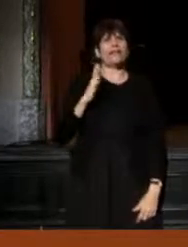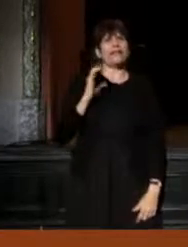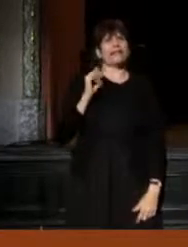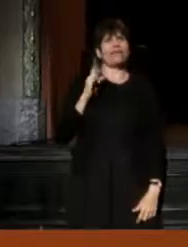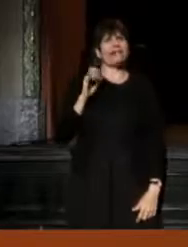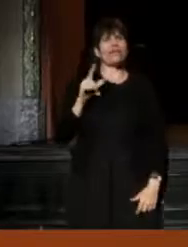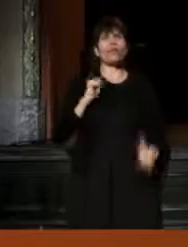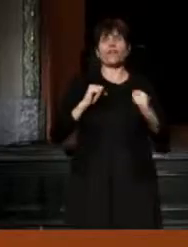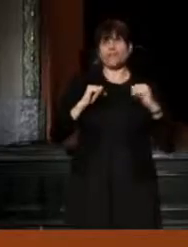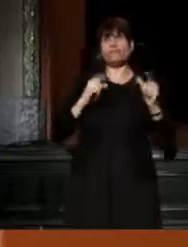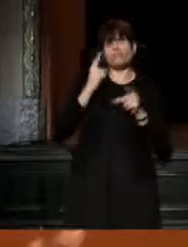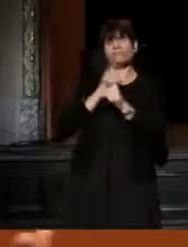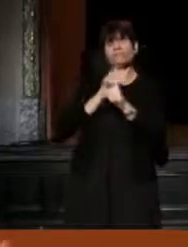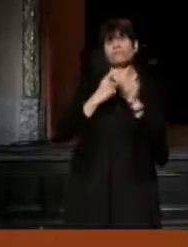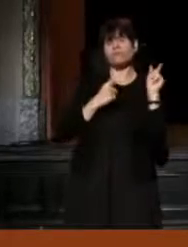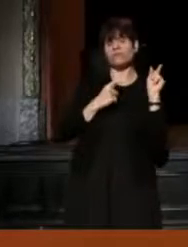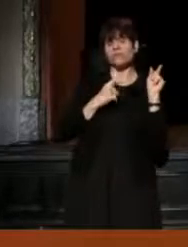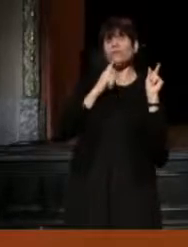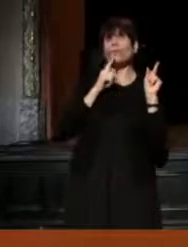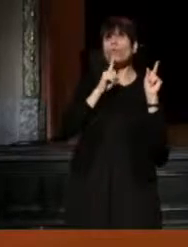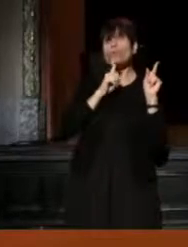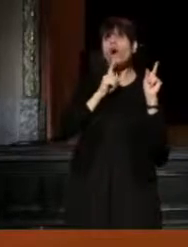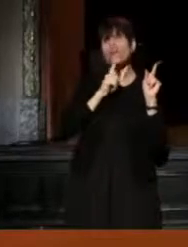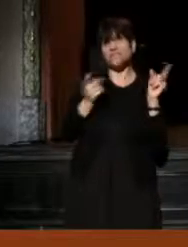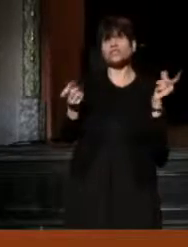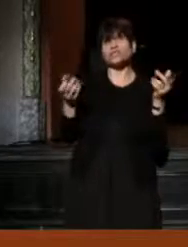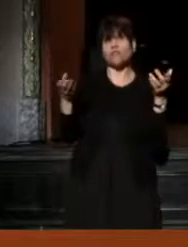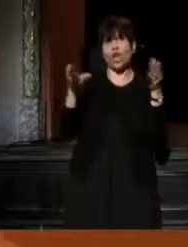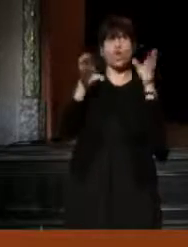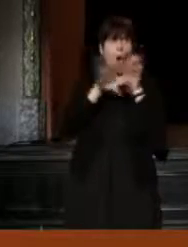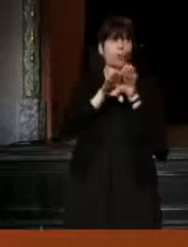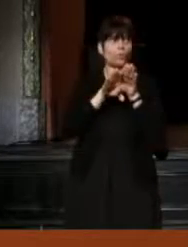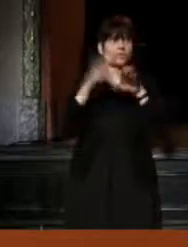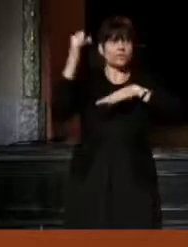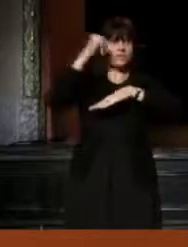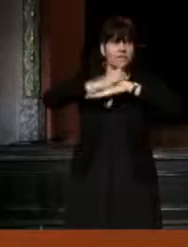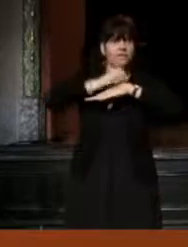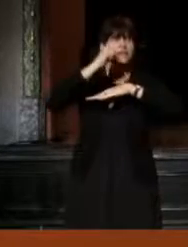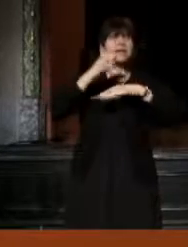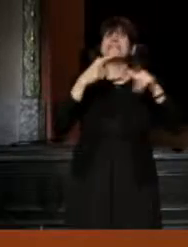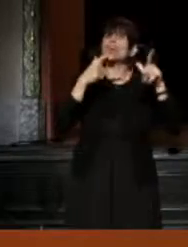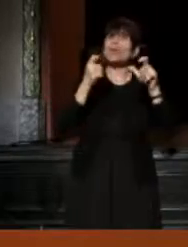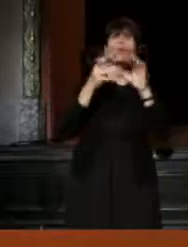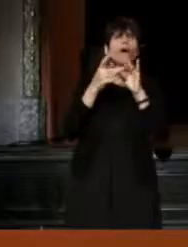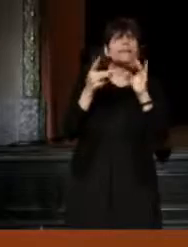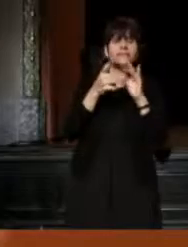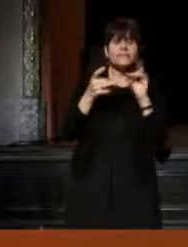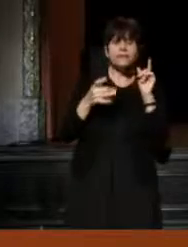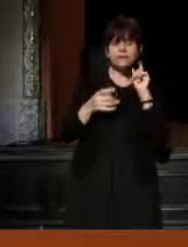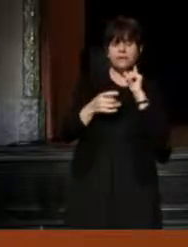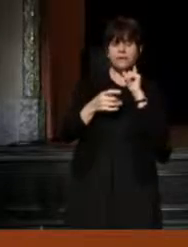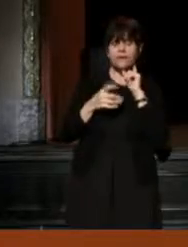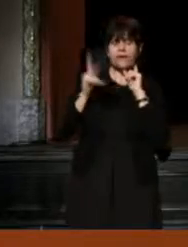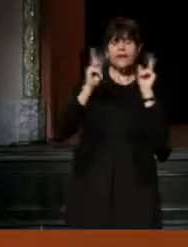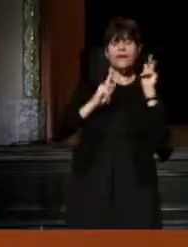(Michael) It was closing. It's a quick, quick story. It just was... The people who were running it